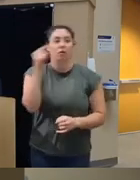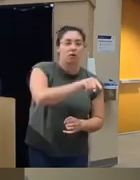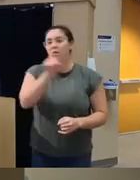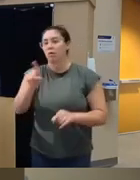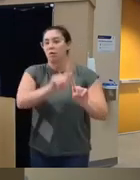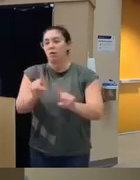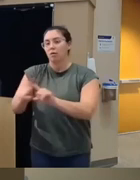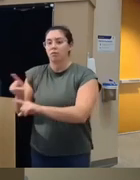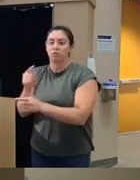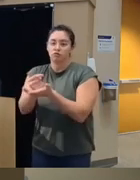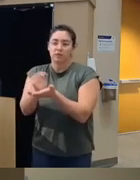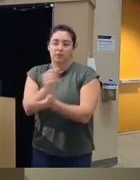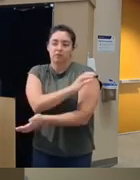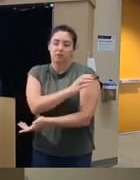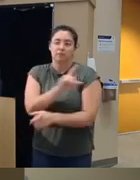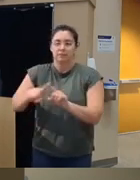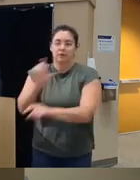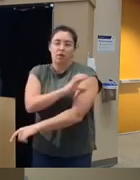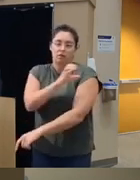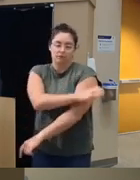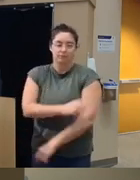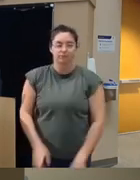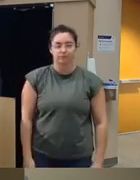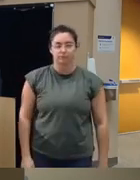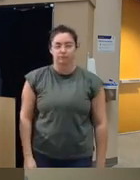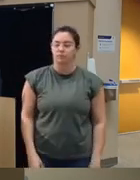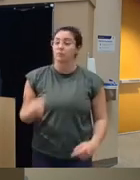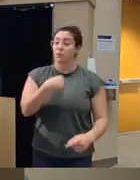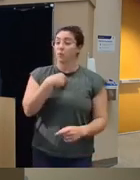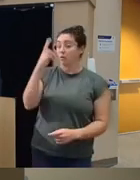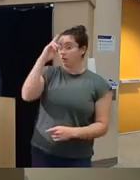um for the different treatments so we had this hypothesis that we would use cognitive behavioral